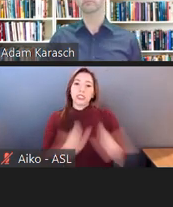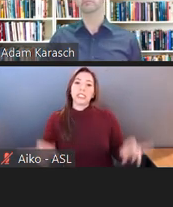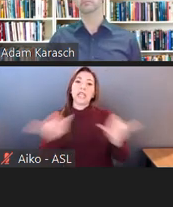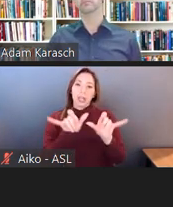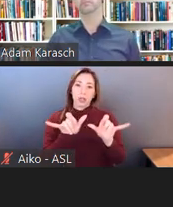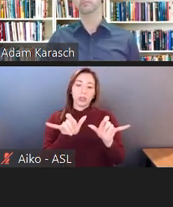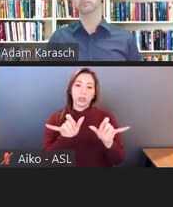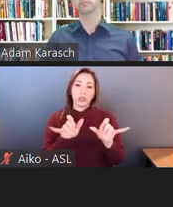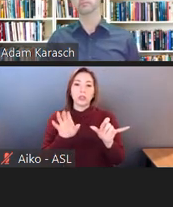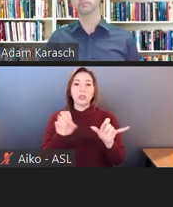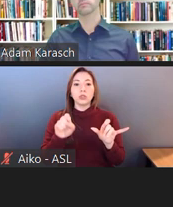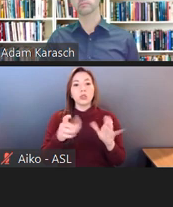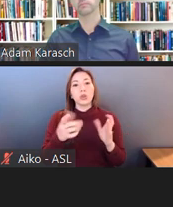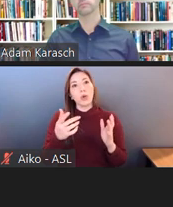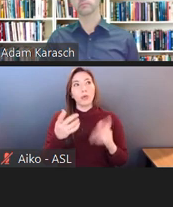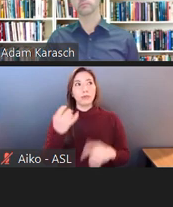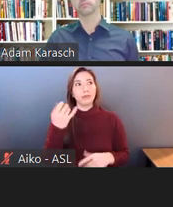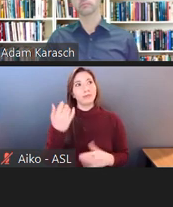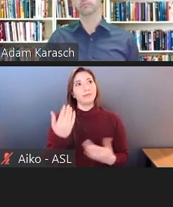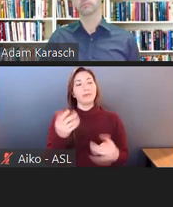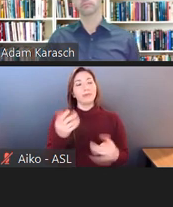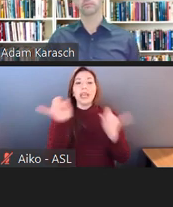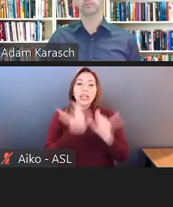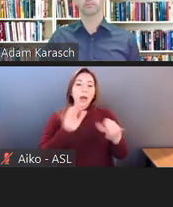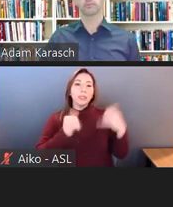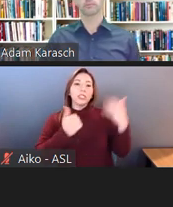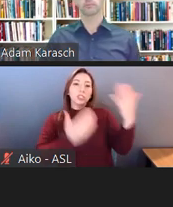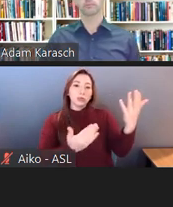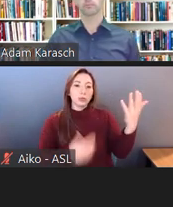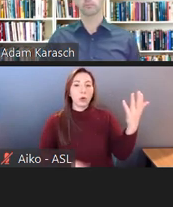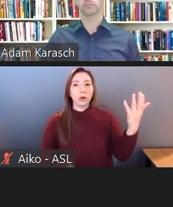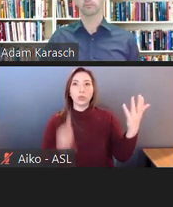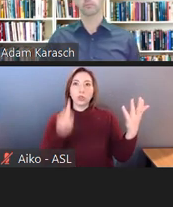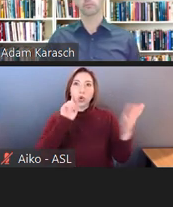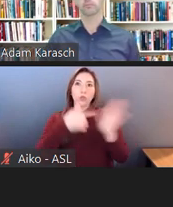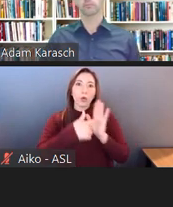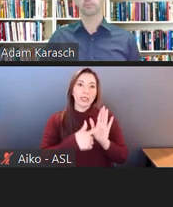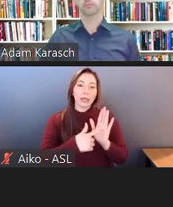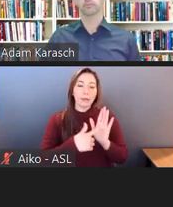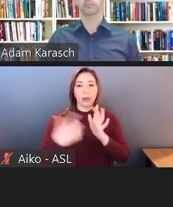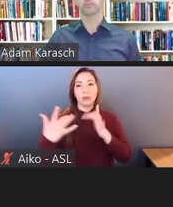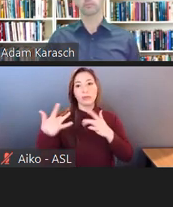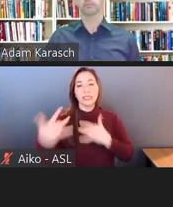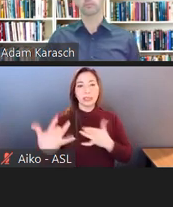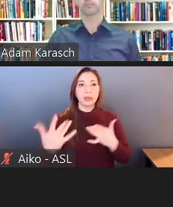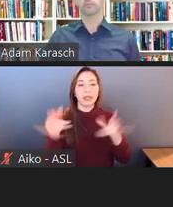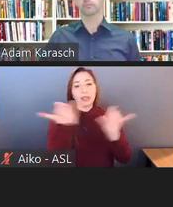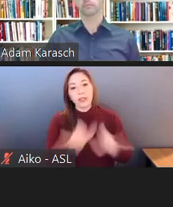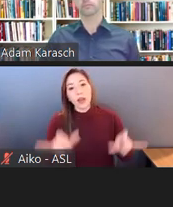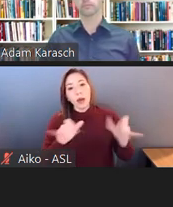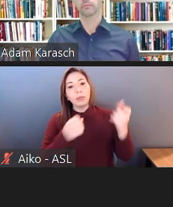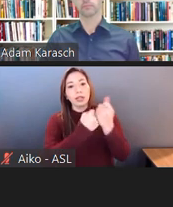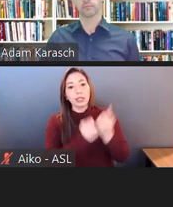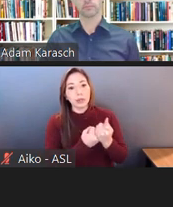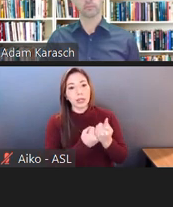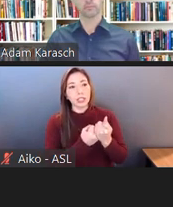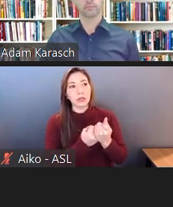are common in the industry. So many of the accommodations that Adam was talking about